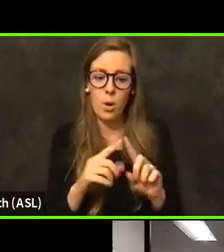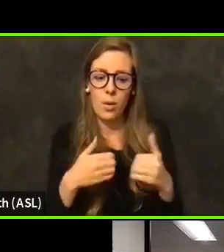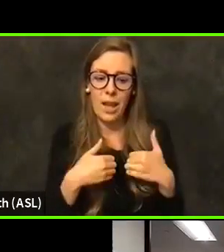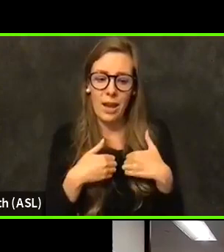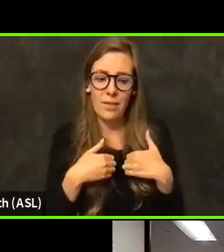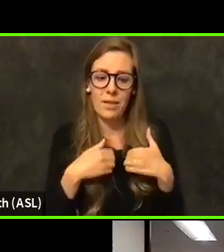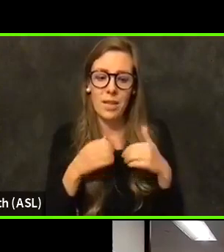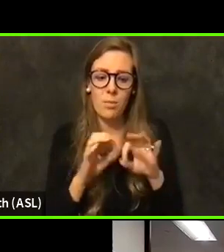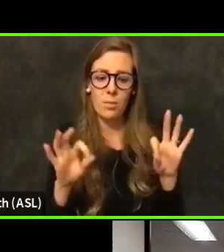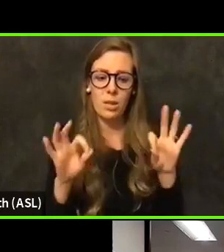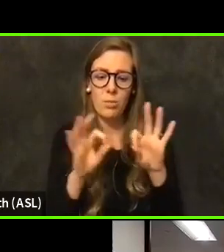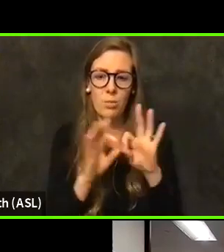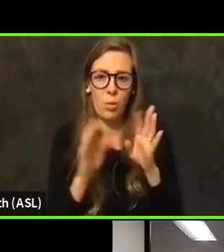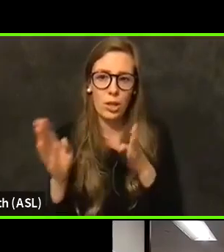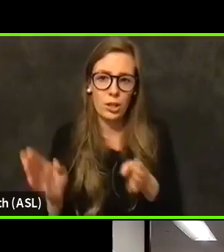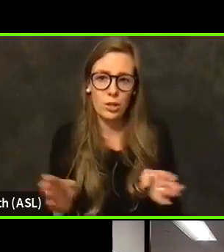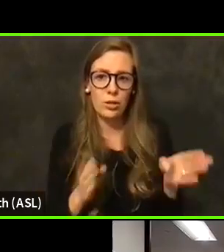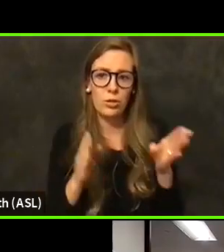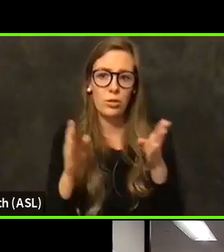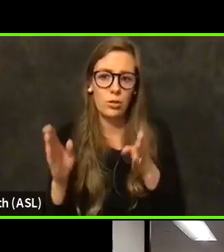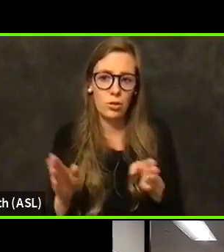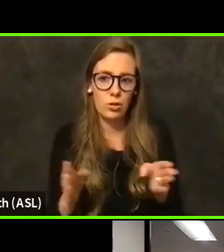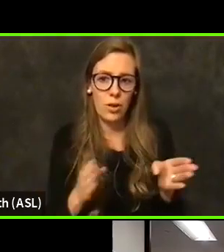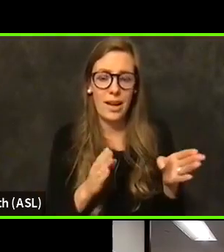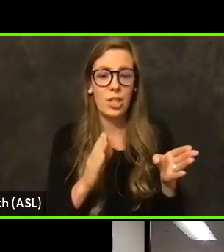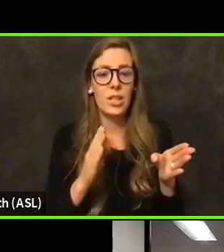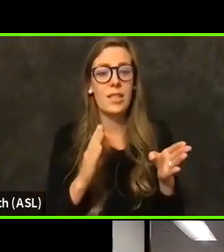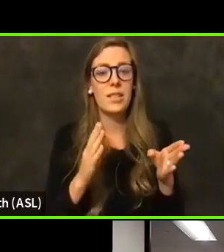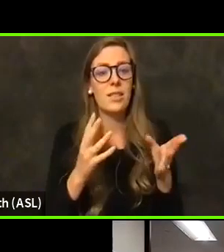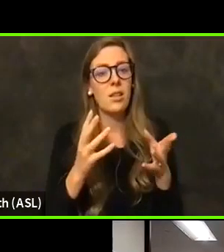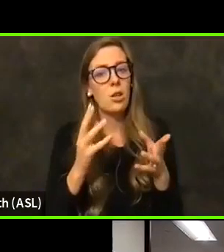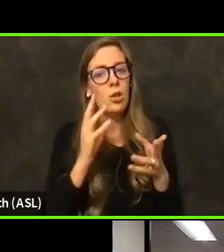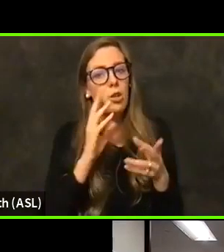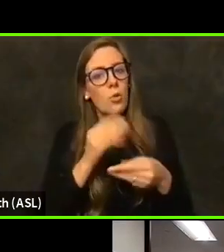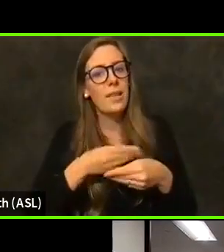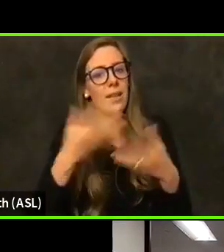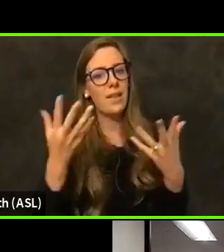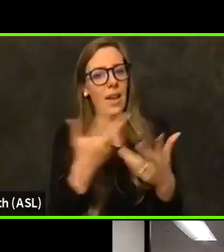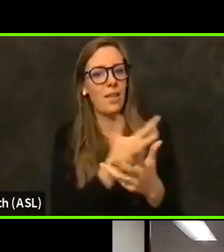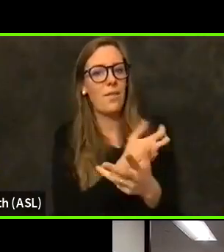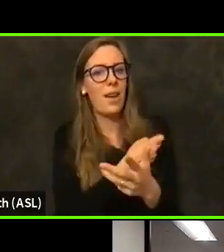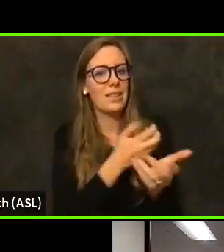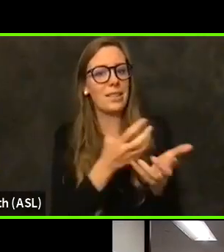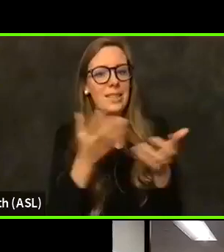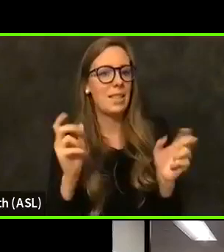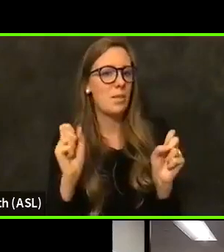in place to deploy as much vaccine as possible, and we're always an advocate for